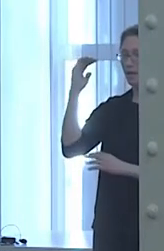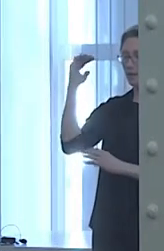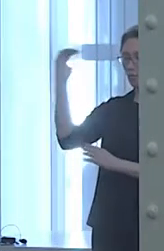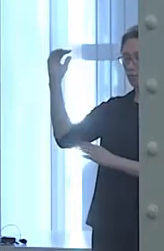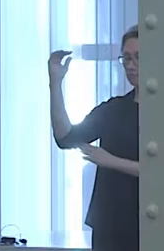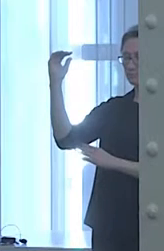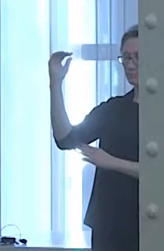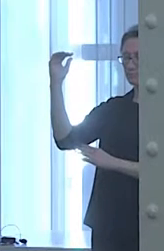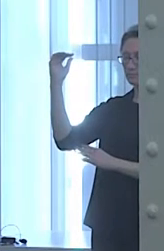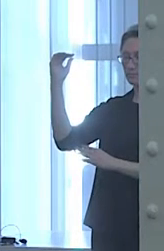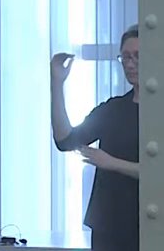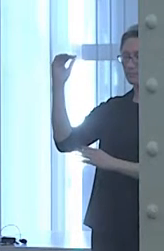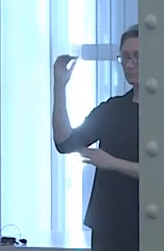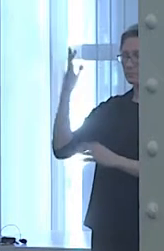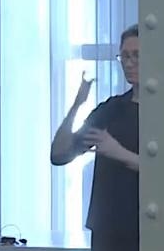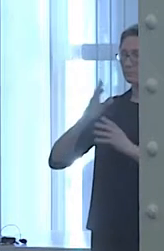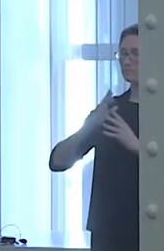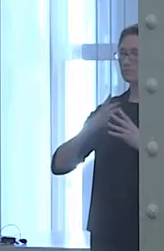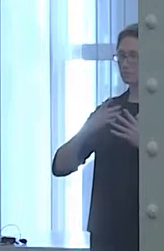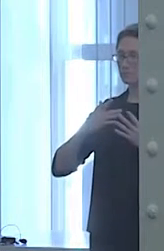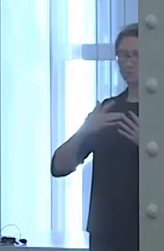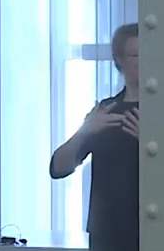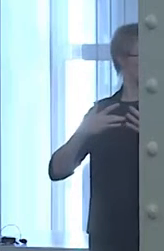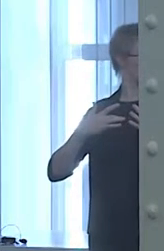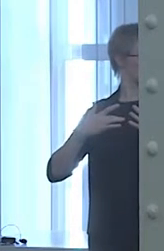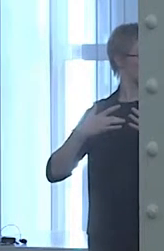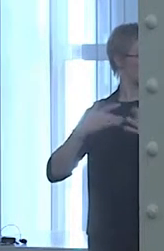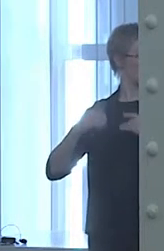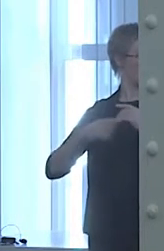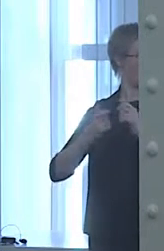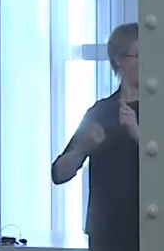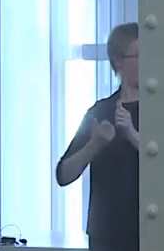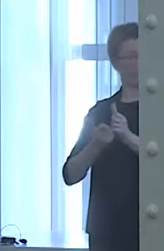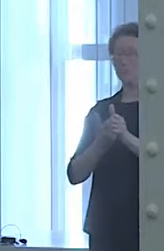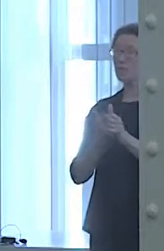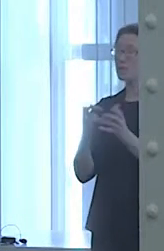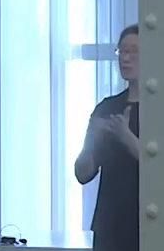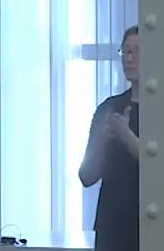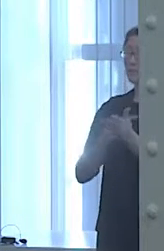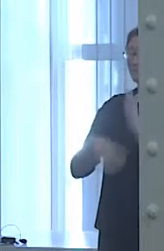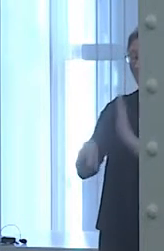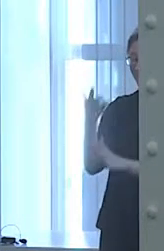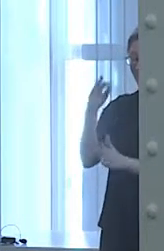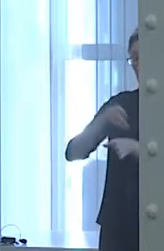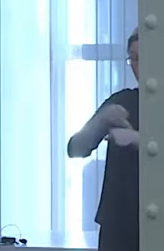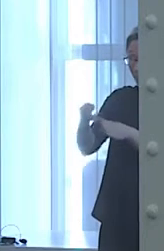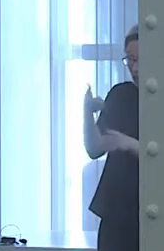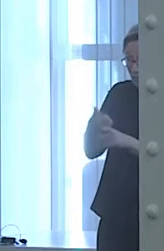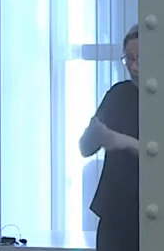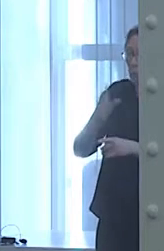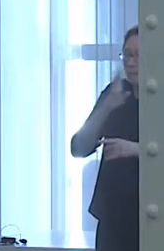So sometimes, finding a mental health professional who speaks the language is the missing piece